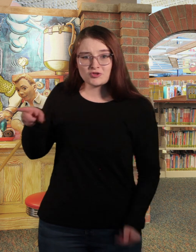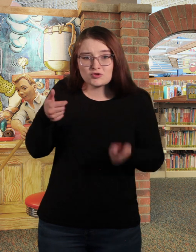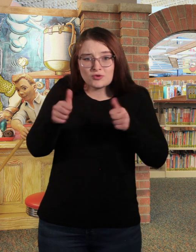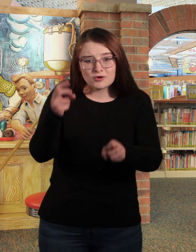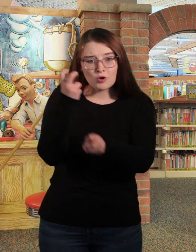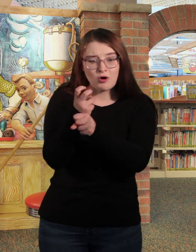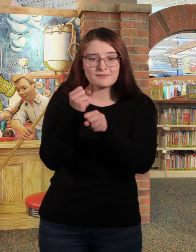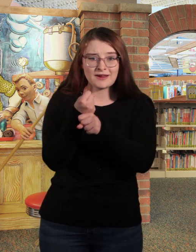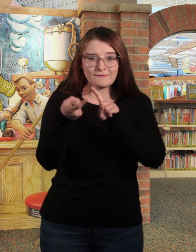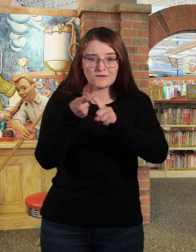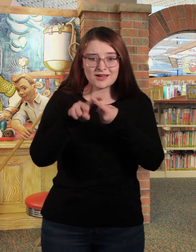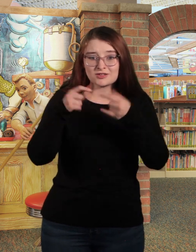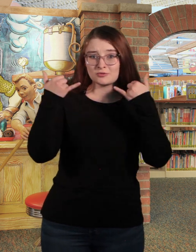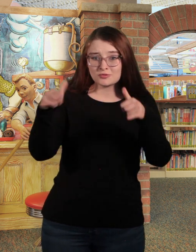She tried hard to make friends at recess.